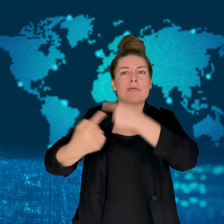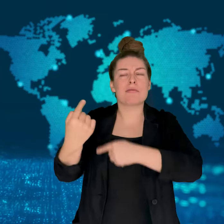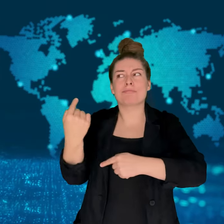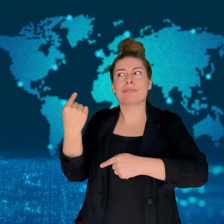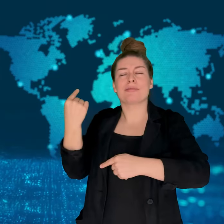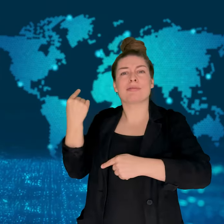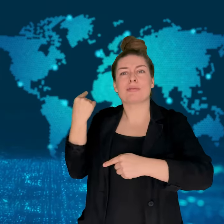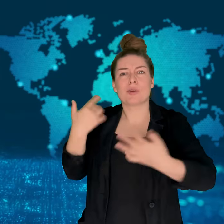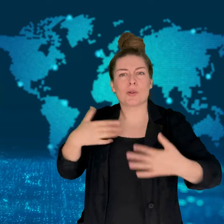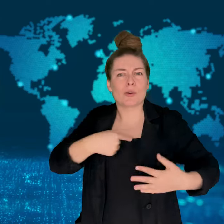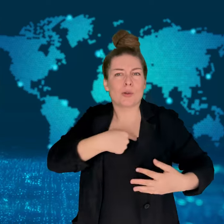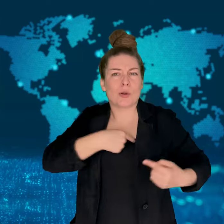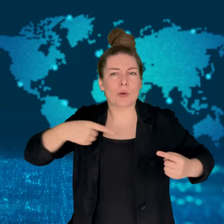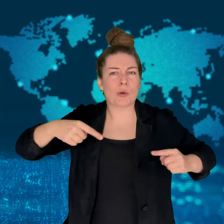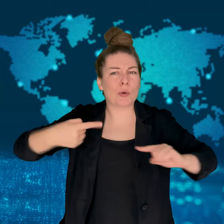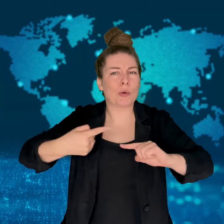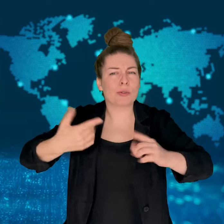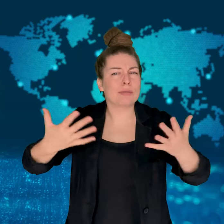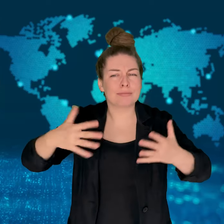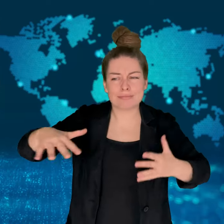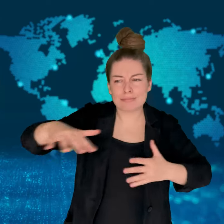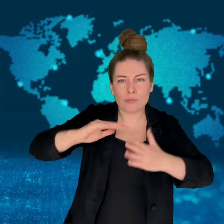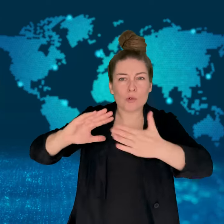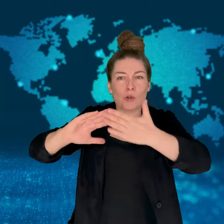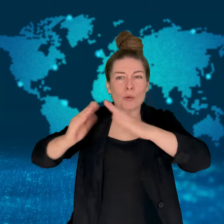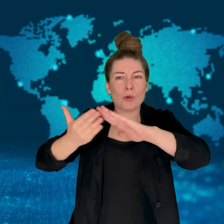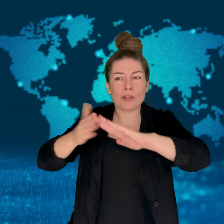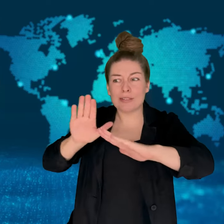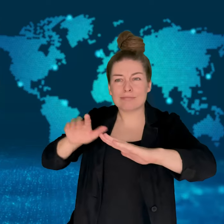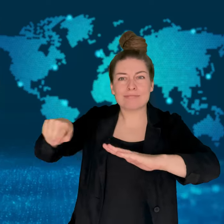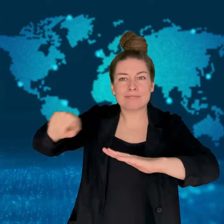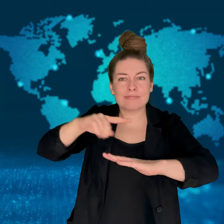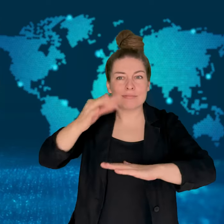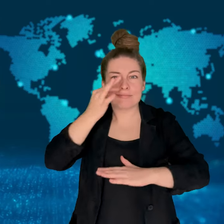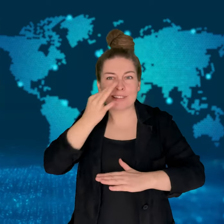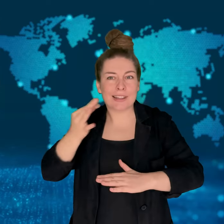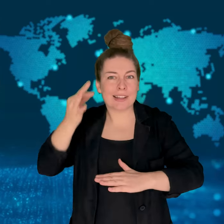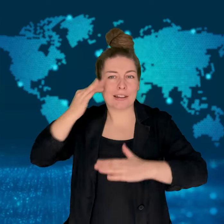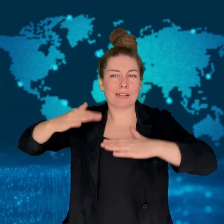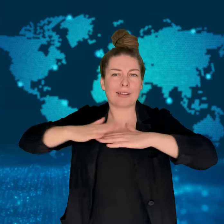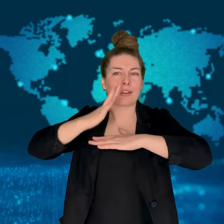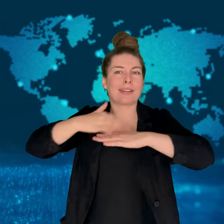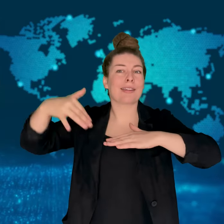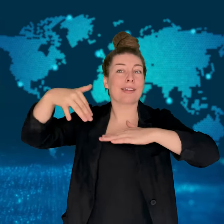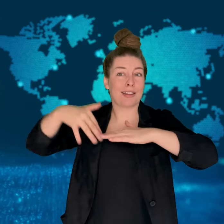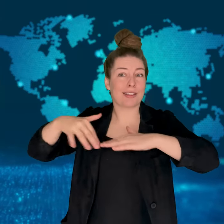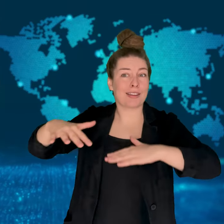One man, Juan Brito LÃ³pez, described the murder of